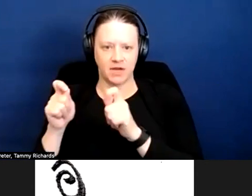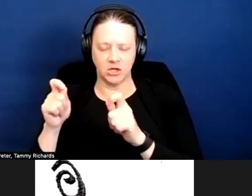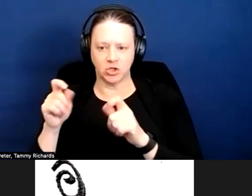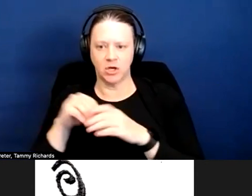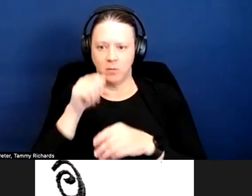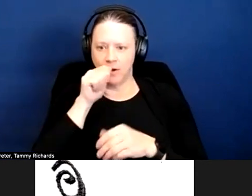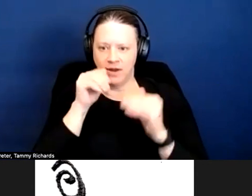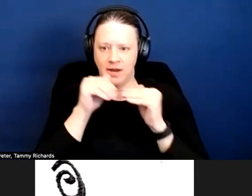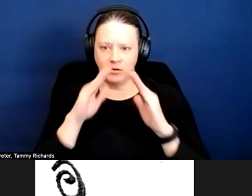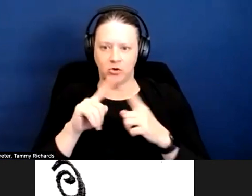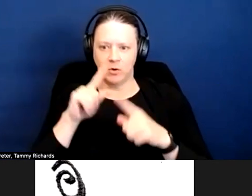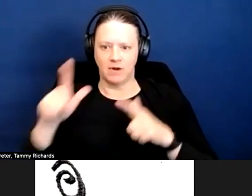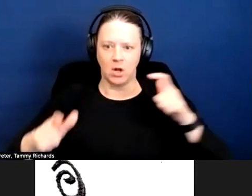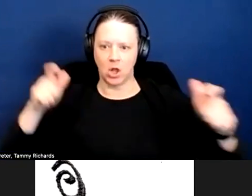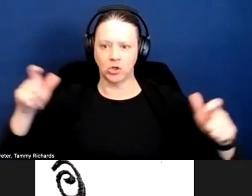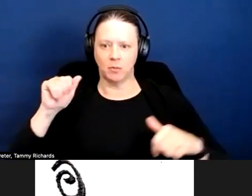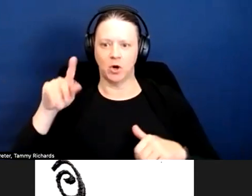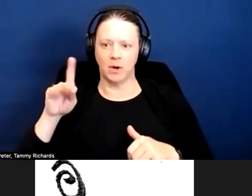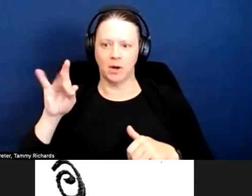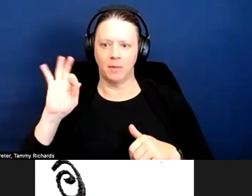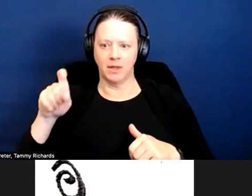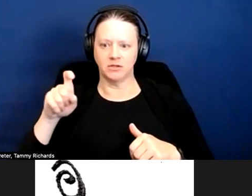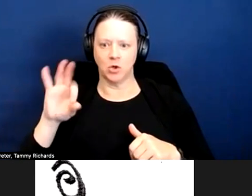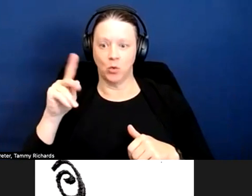large apartment -- I mean... okay.